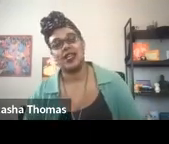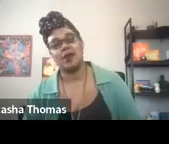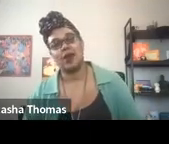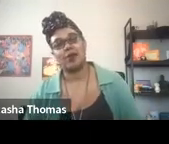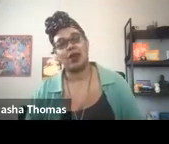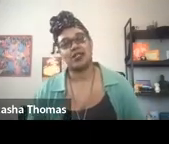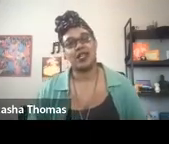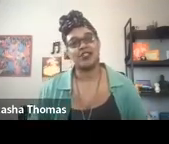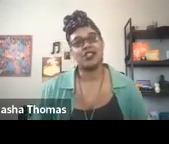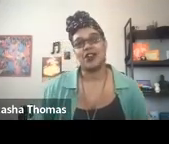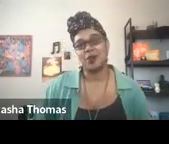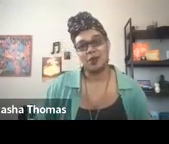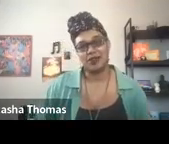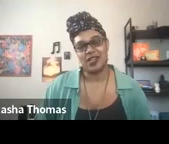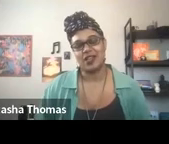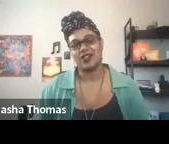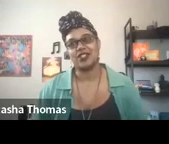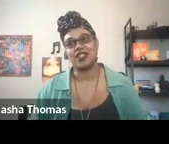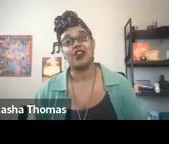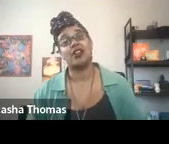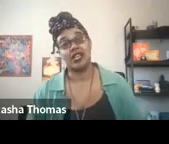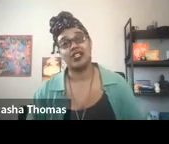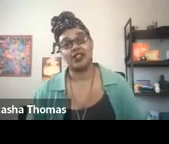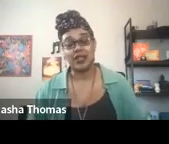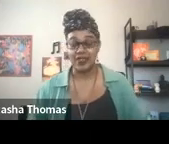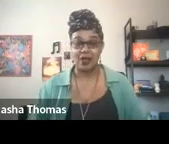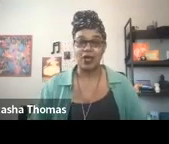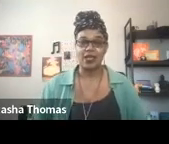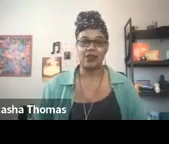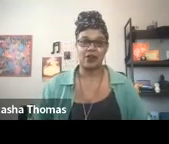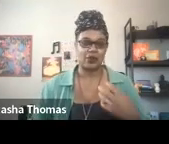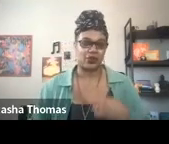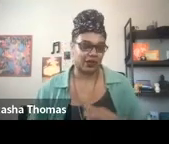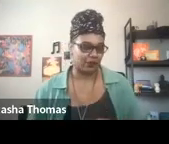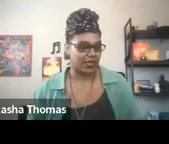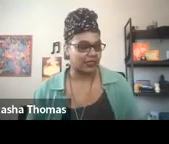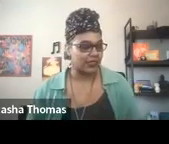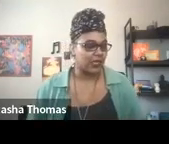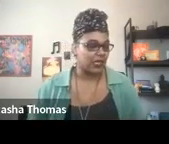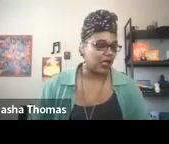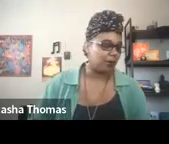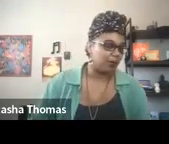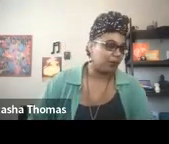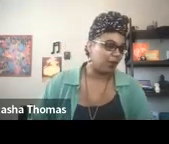about our process, sharing what we've done and just encouraging each other in that way, in our own creative ways.